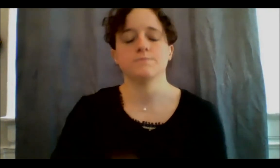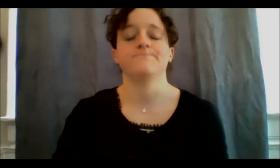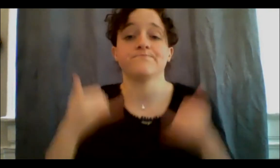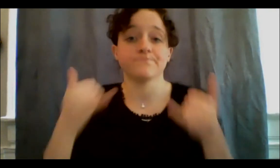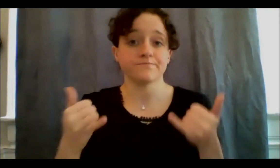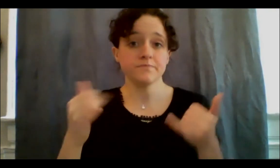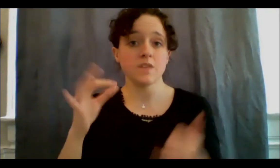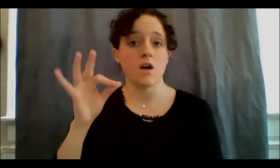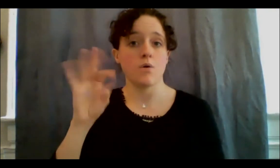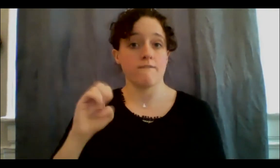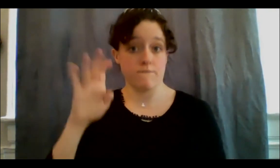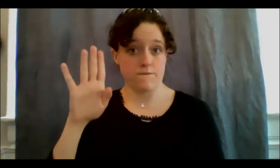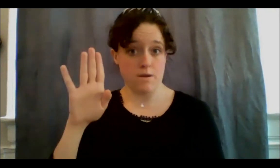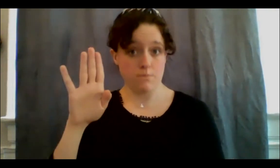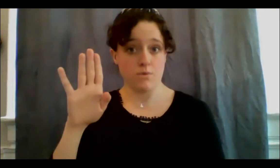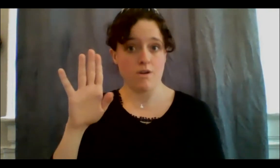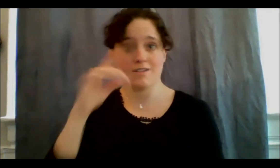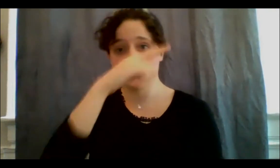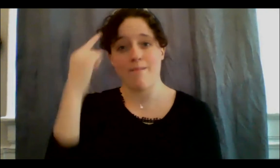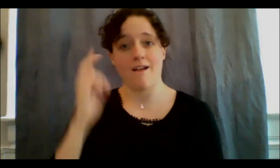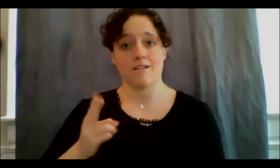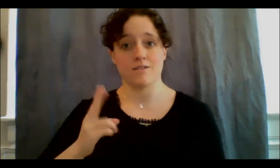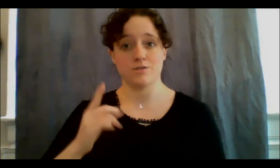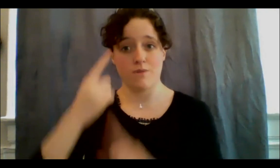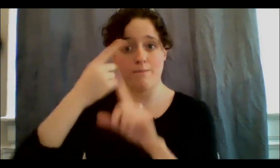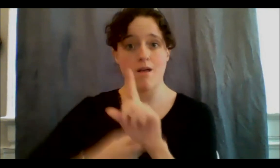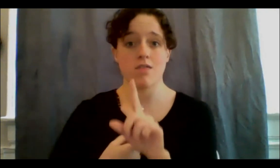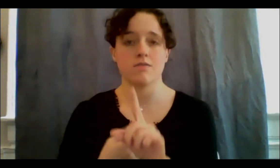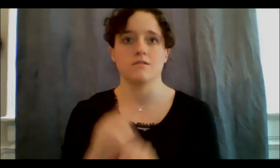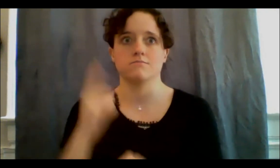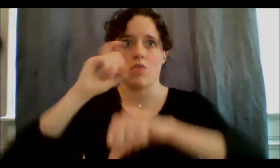it's the one time of the year that these organizations remember that there